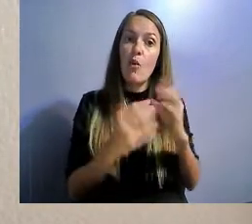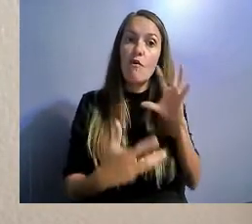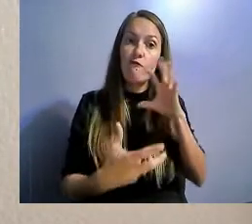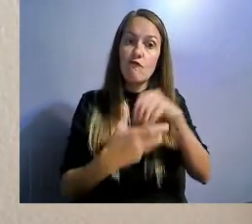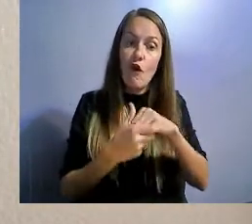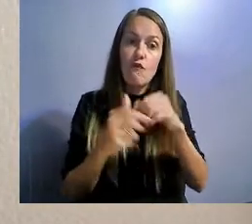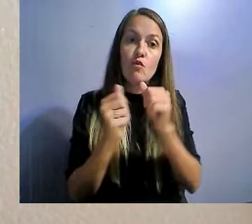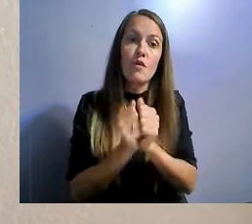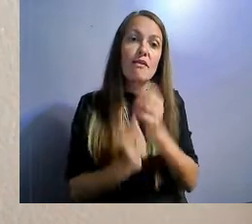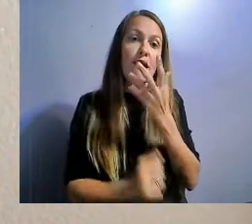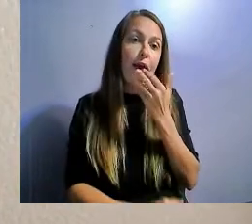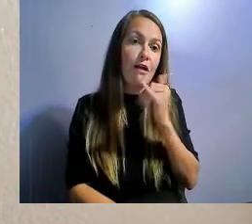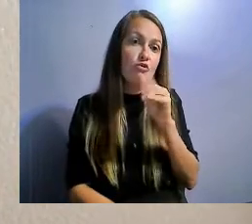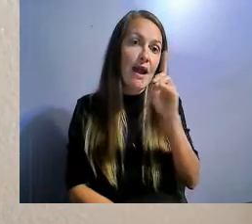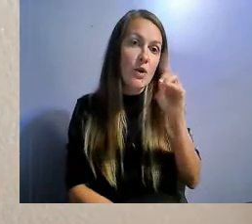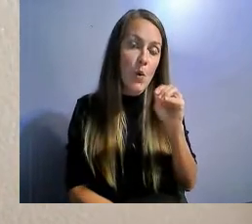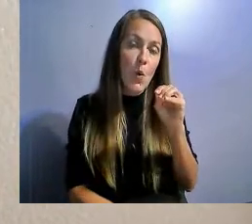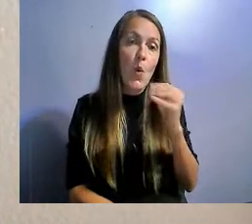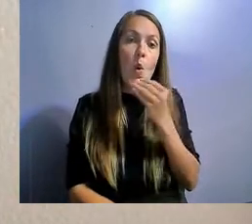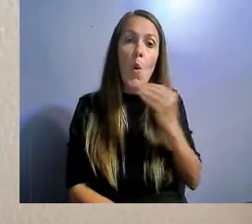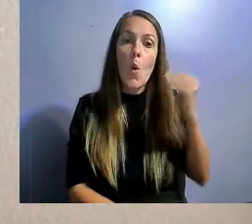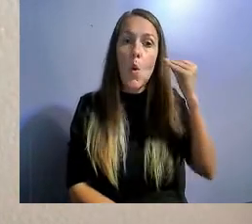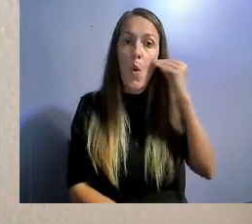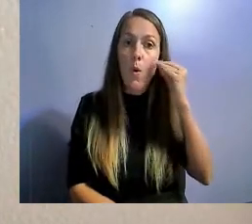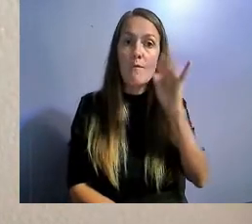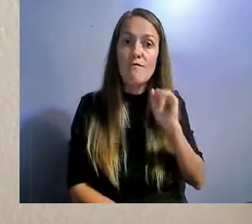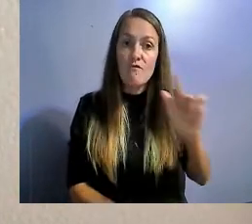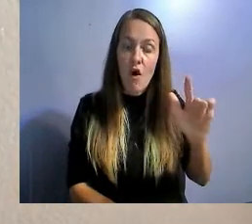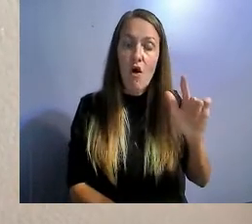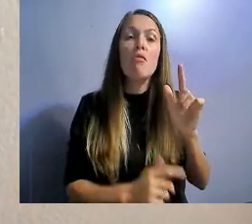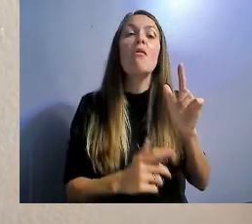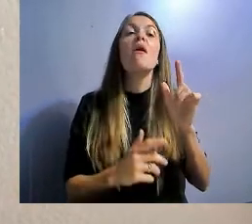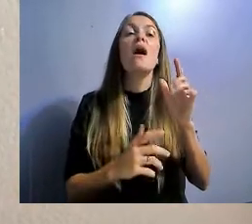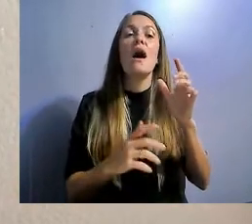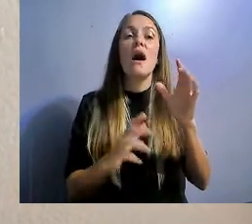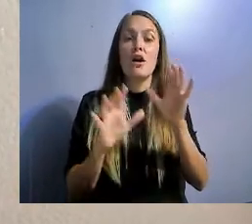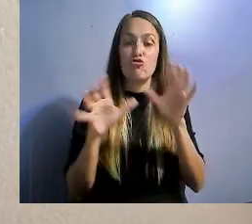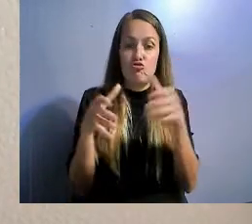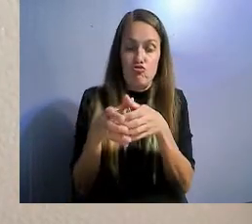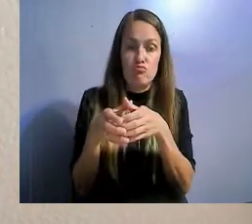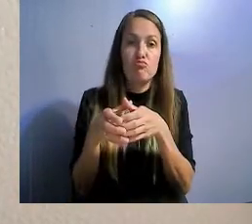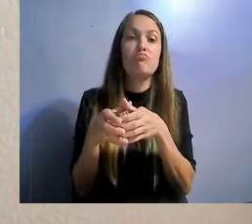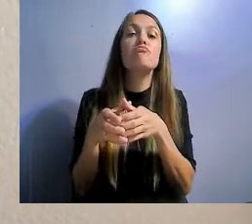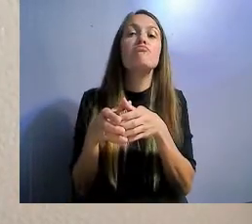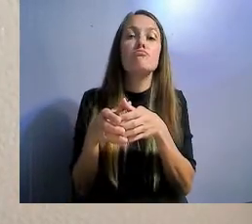a coalition of low-income individuals looking for rent